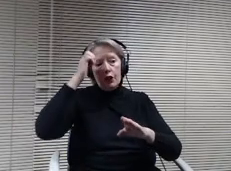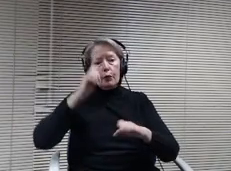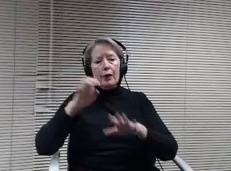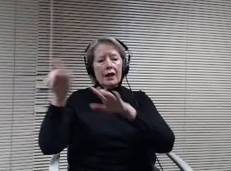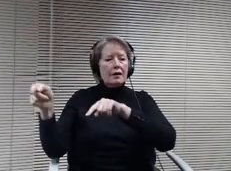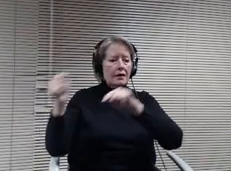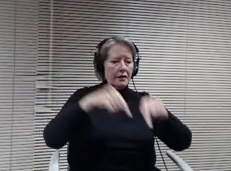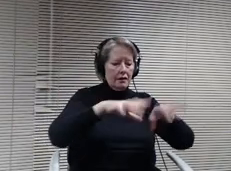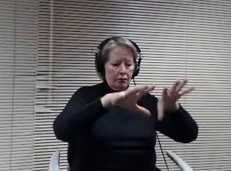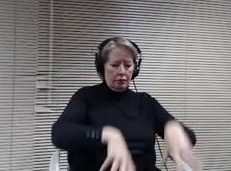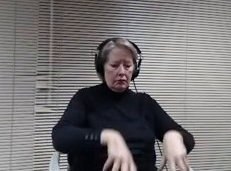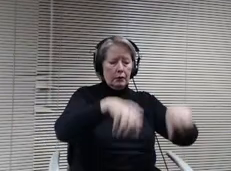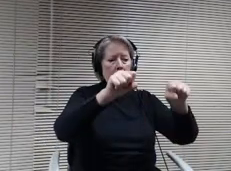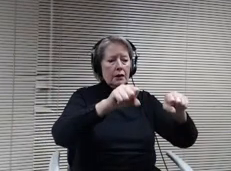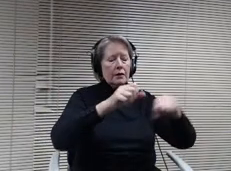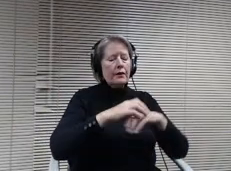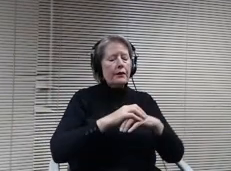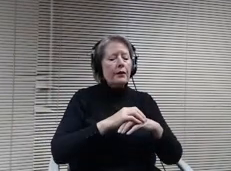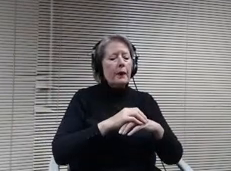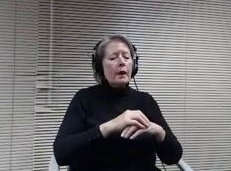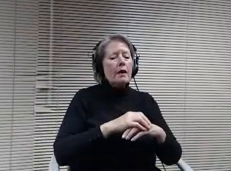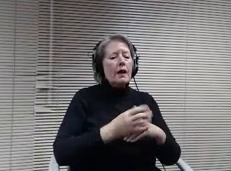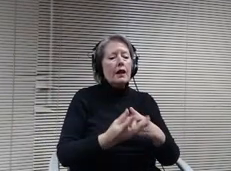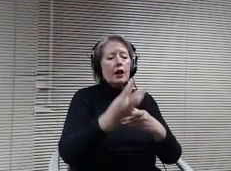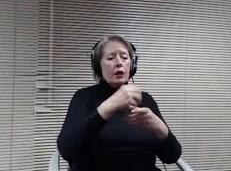incorporates the accomplishments of trans and gender